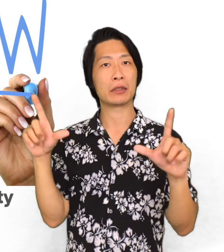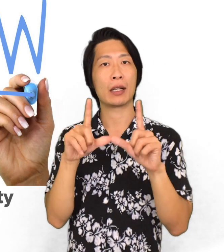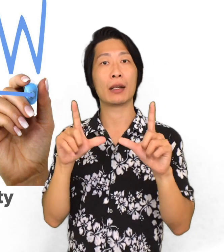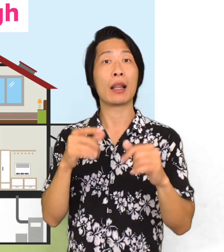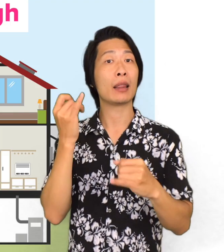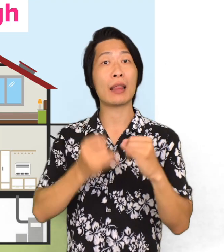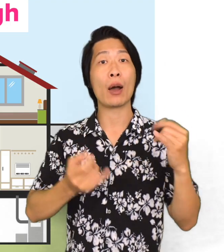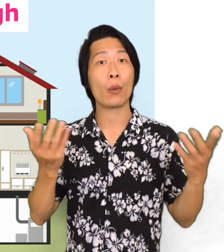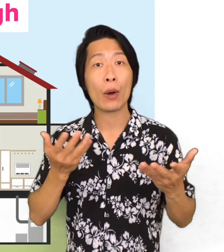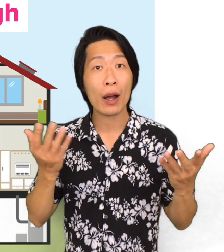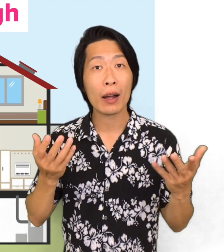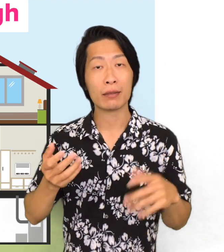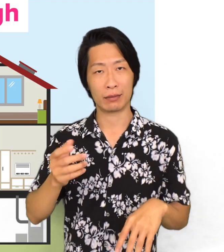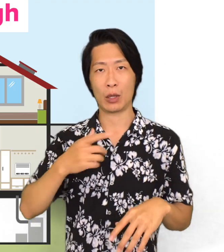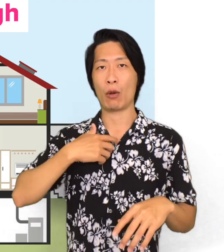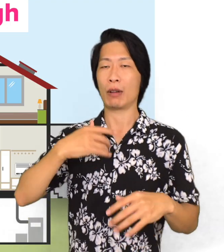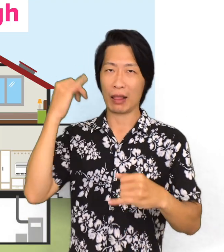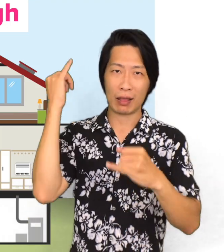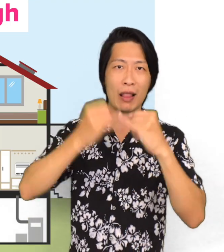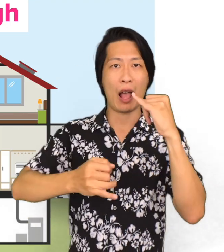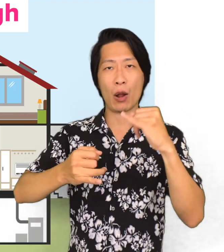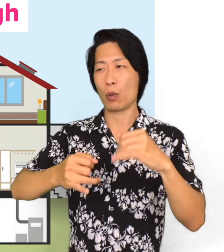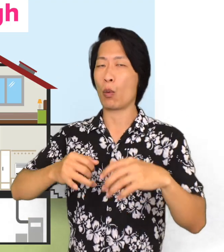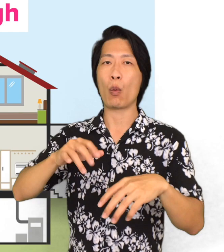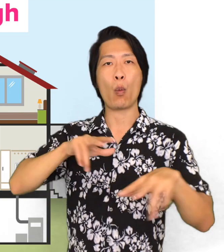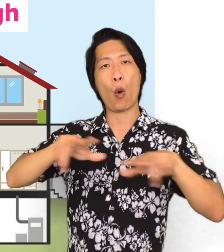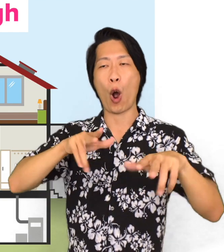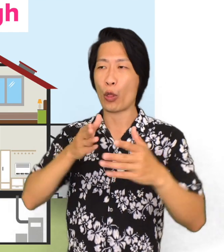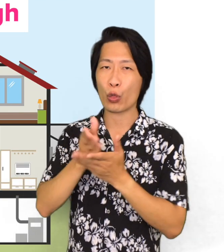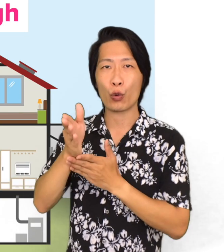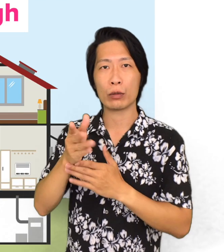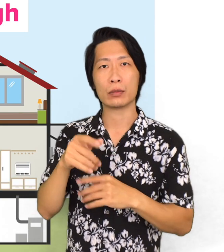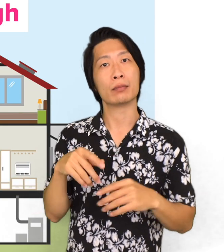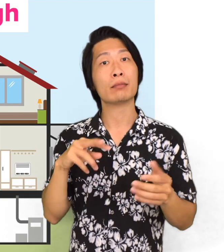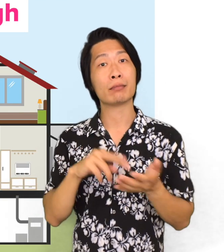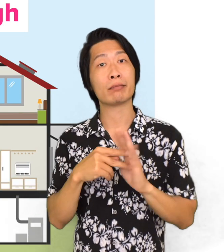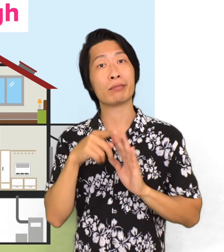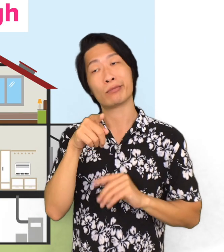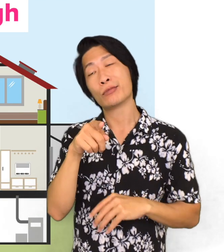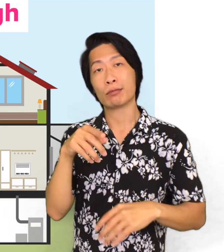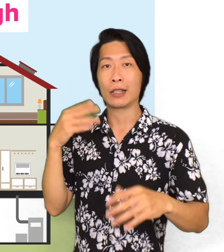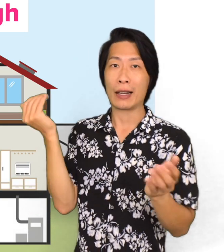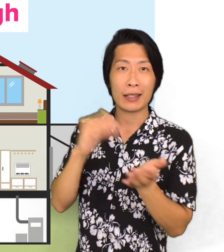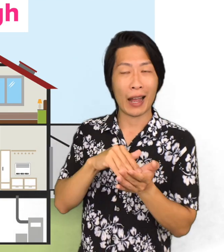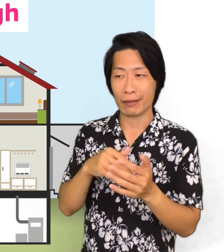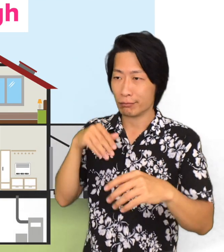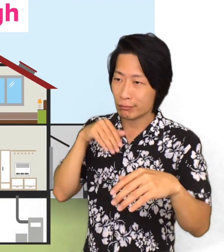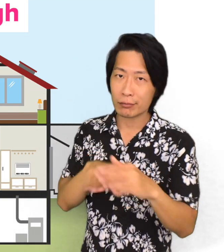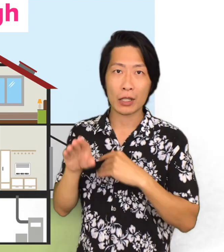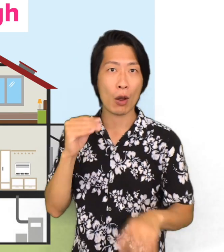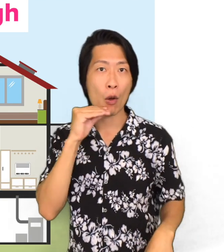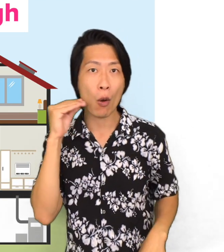thing would be the final walkthrough. The final walkthrough is scheduled just a few days before you're ready to buy the home